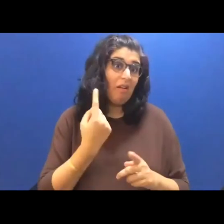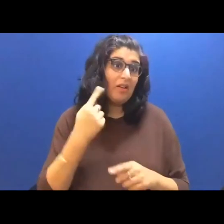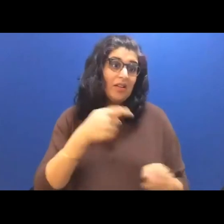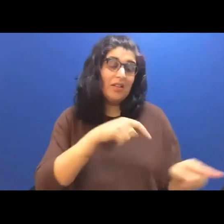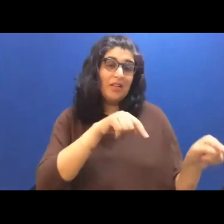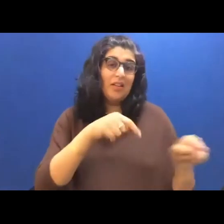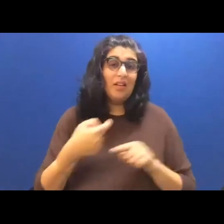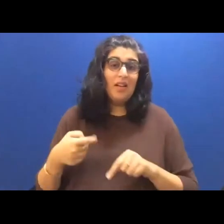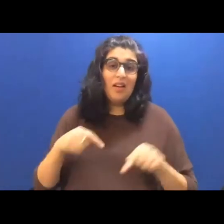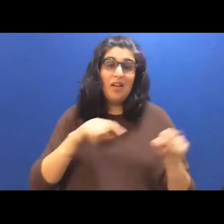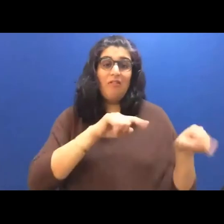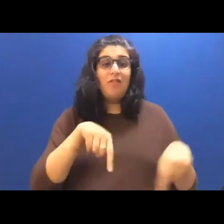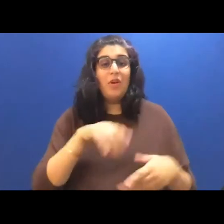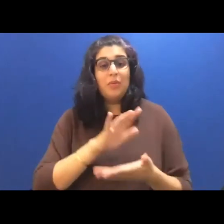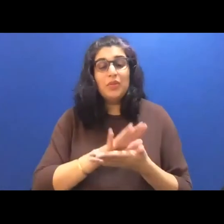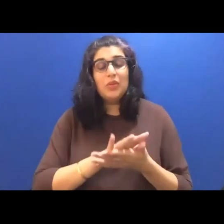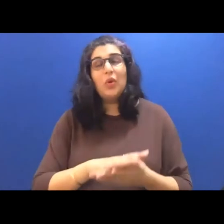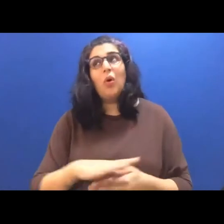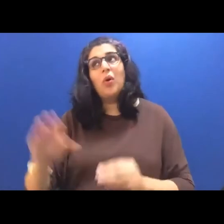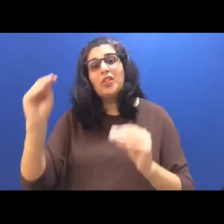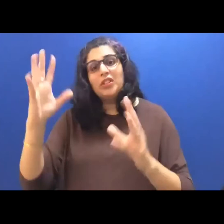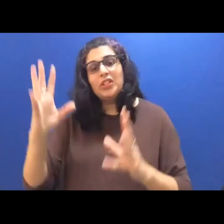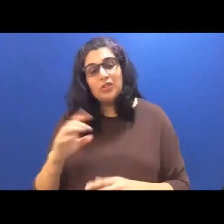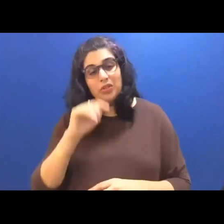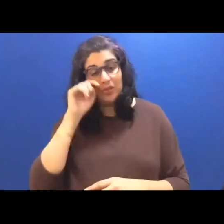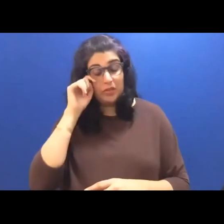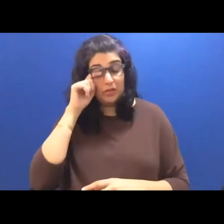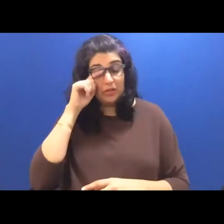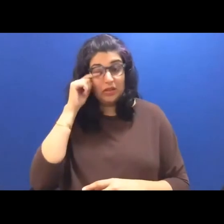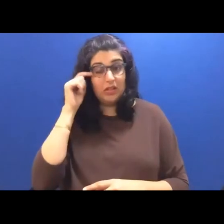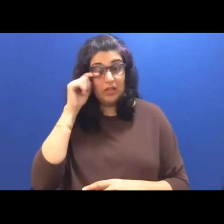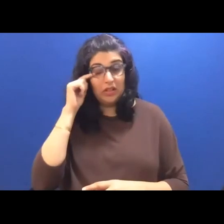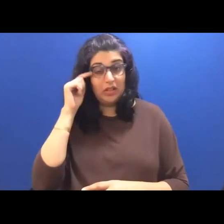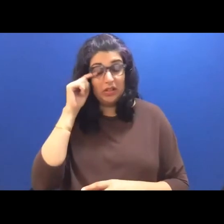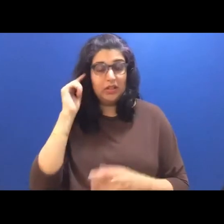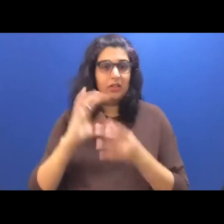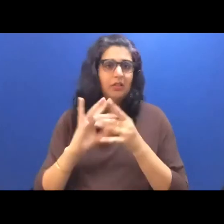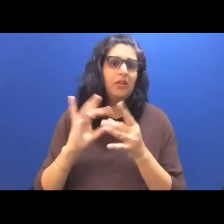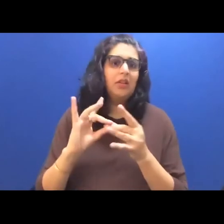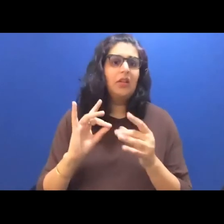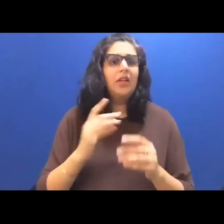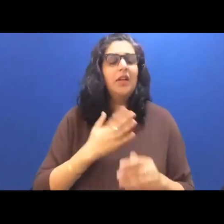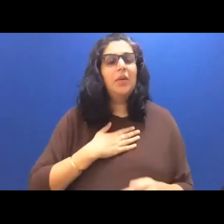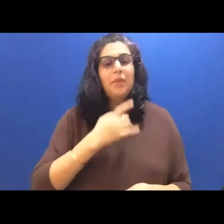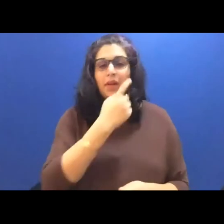from teachers from parents from strangers. They told me how my eyes looked like almonds